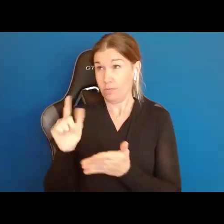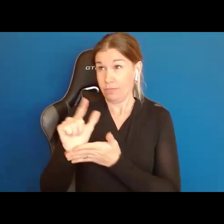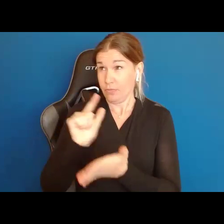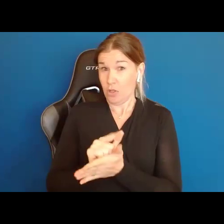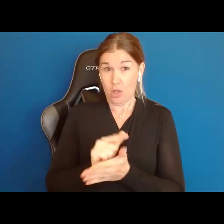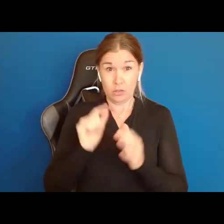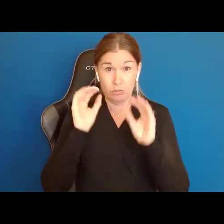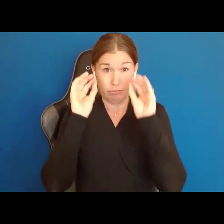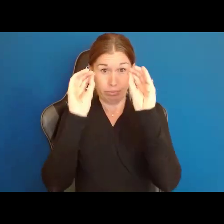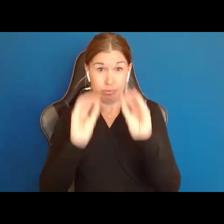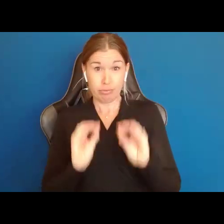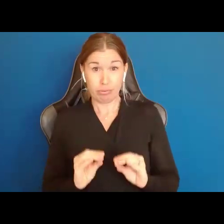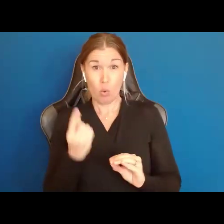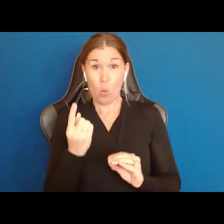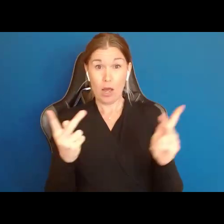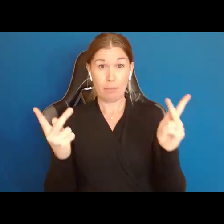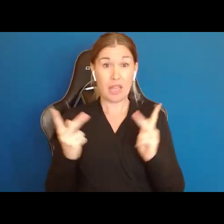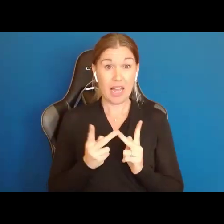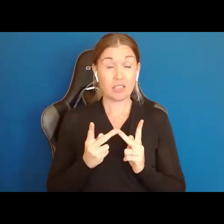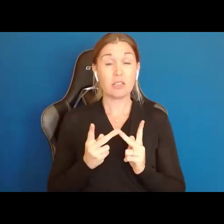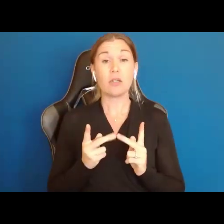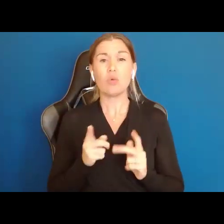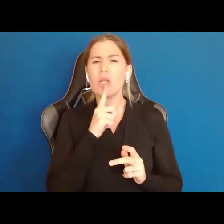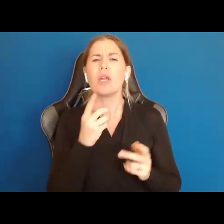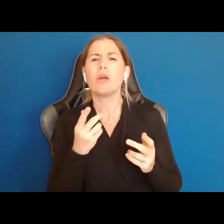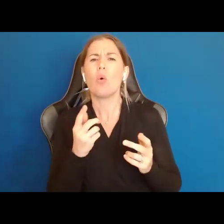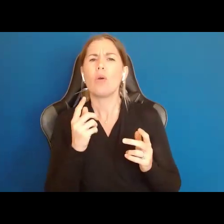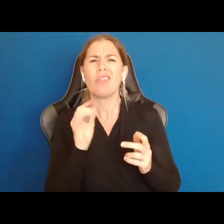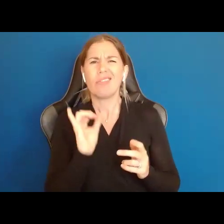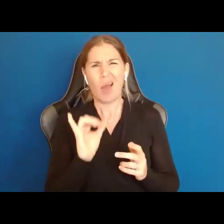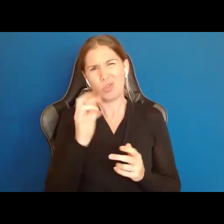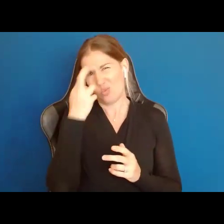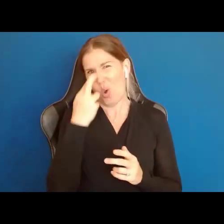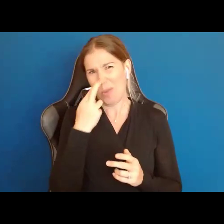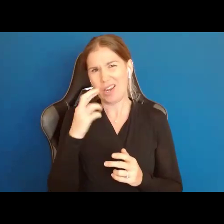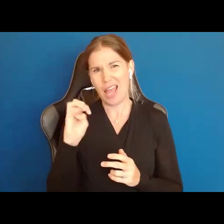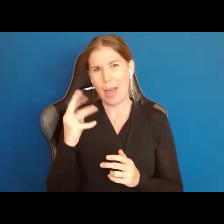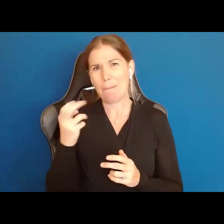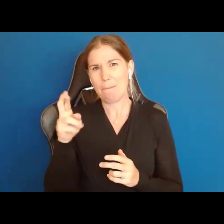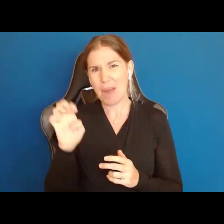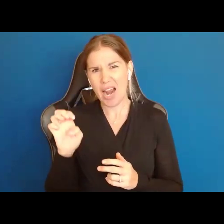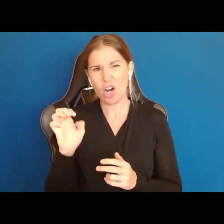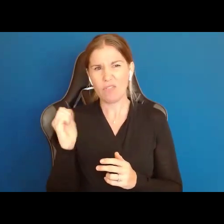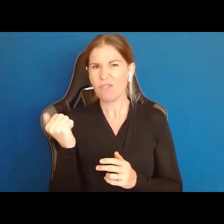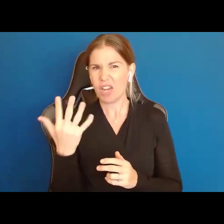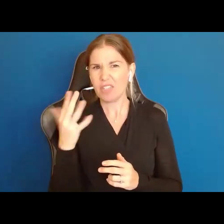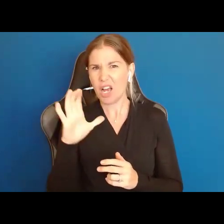in one place and harmonized was the Roman Empire about 1,500 years ago. An Emperor named Justinian had all of the governors from all